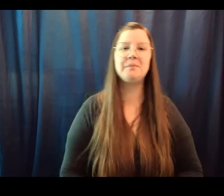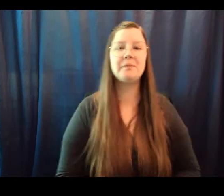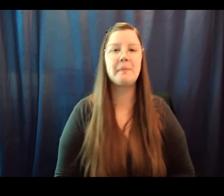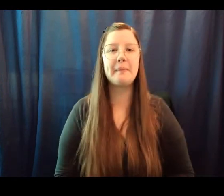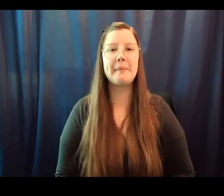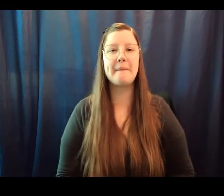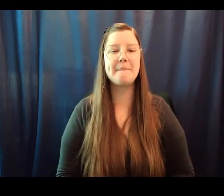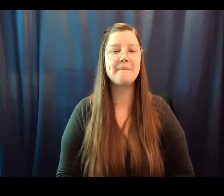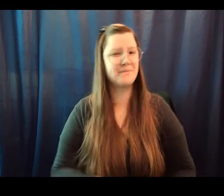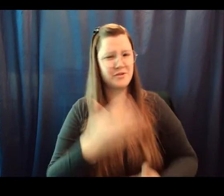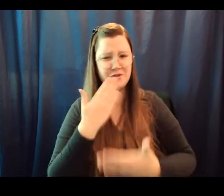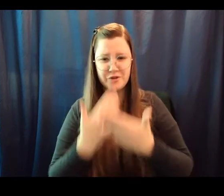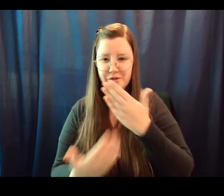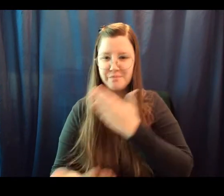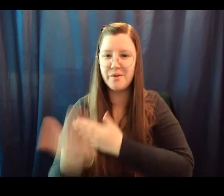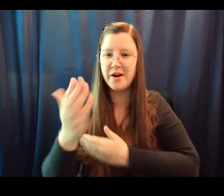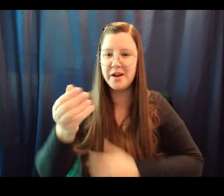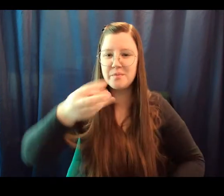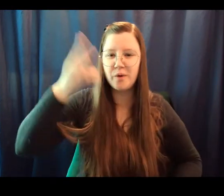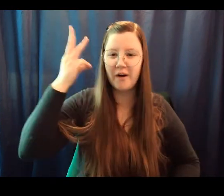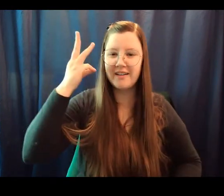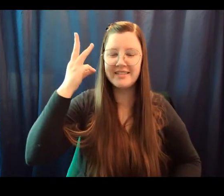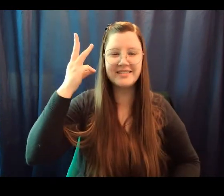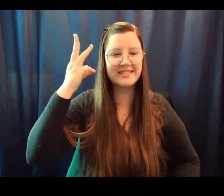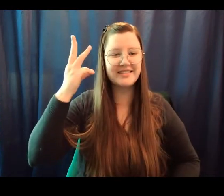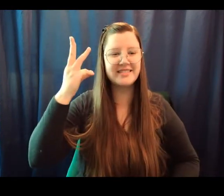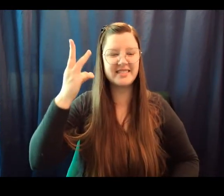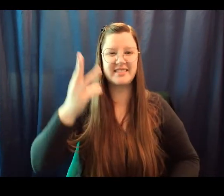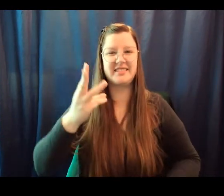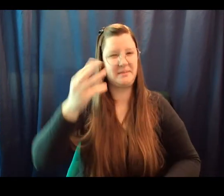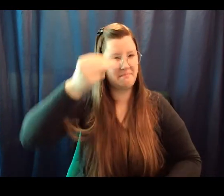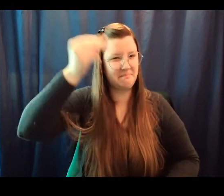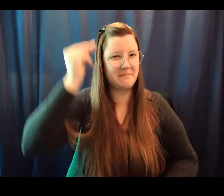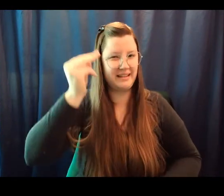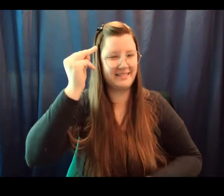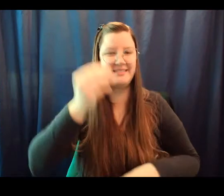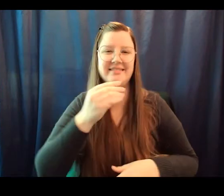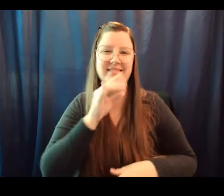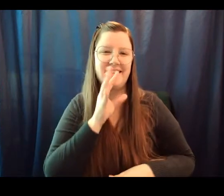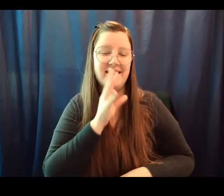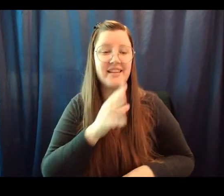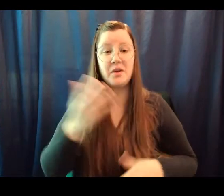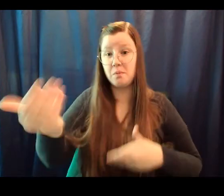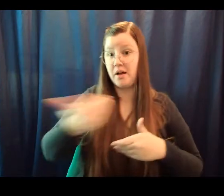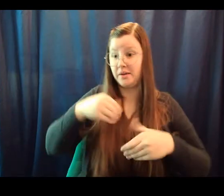Good morning, Warriors and welcome to the interior of Edmonds Woodway High School and